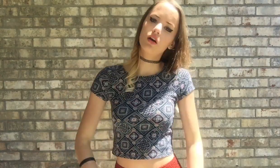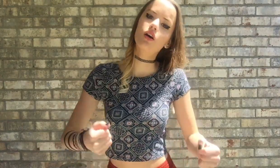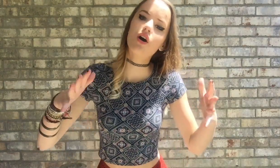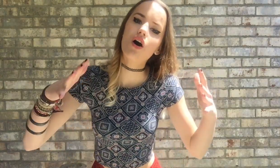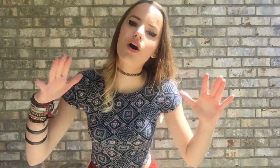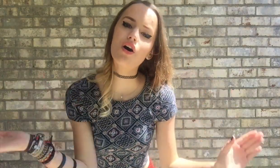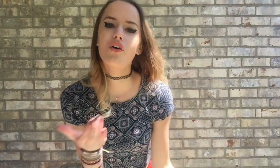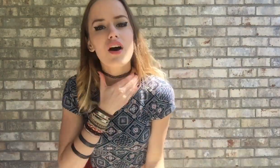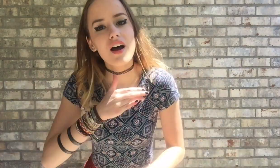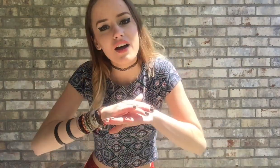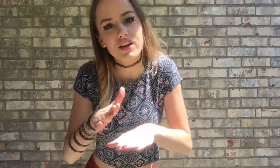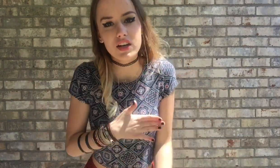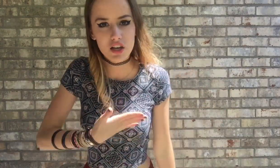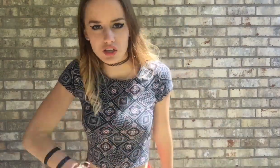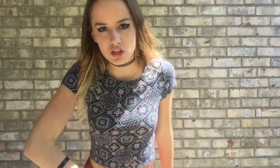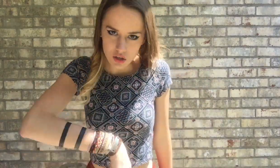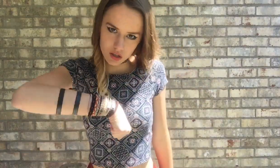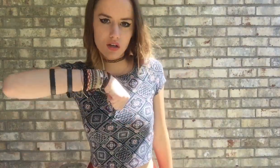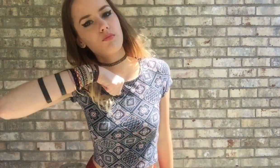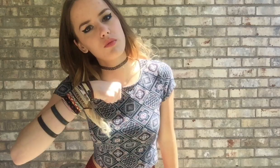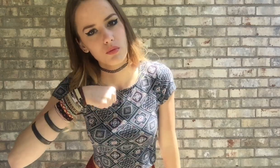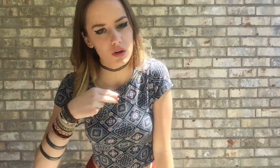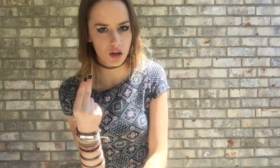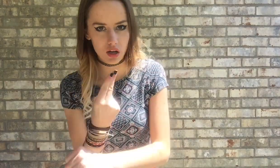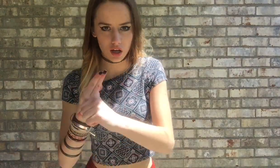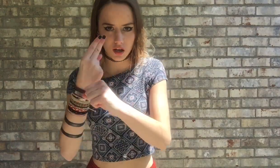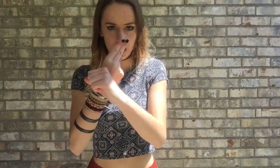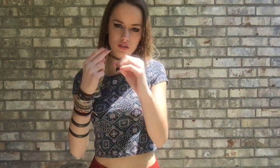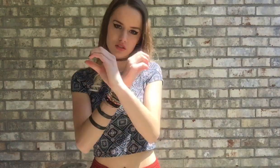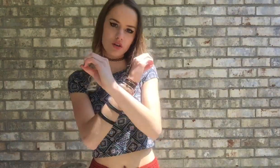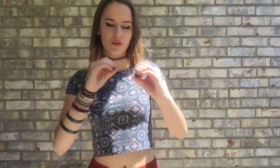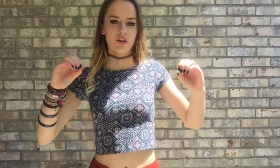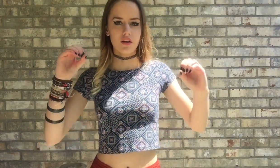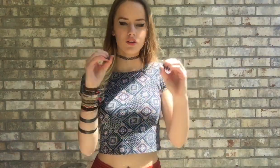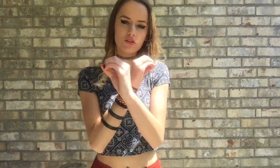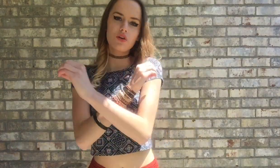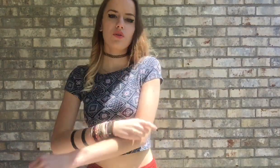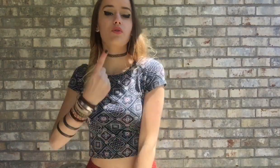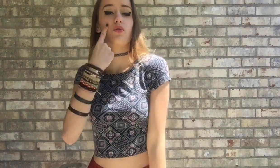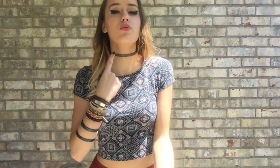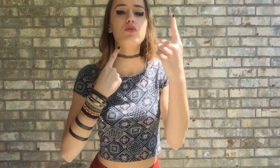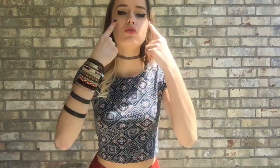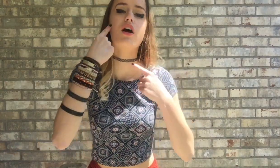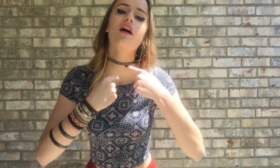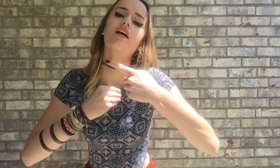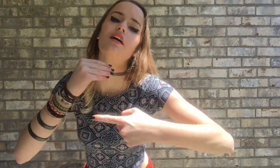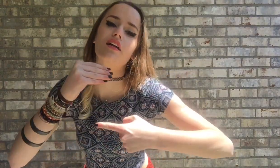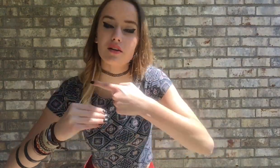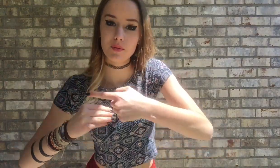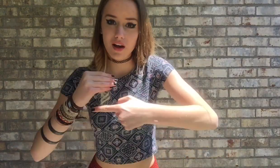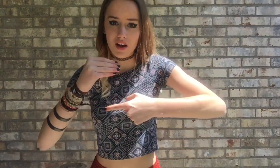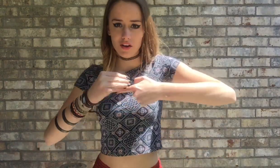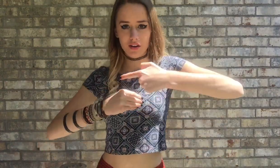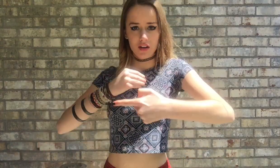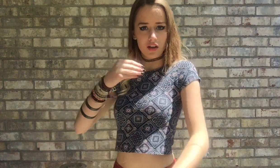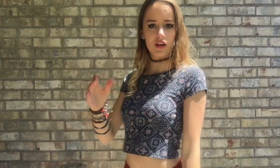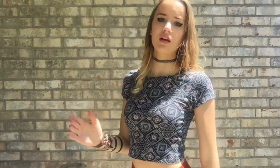Already choking on my pride, so there's no use crying about it